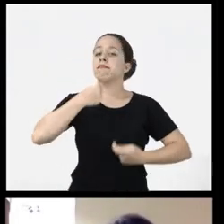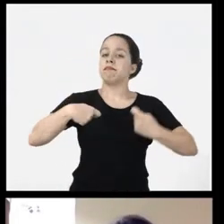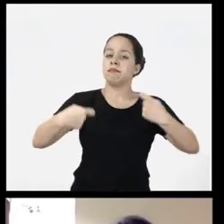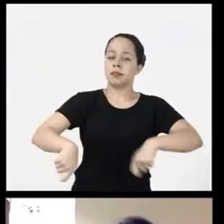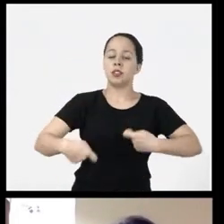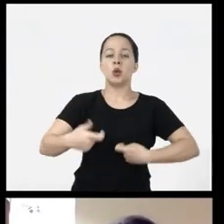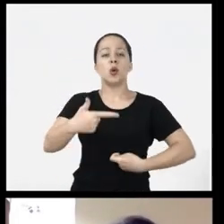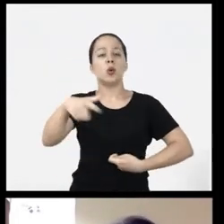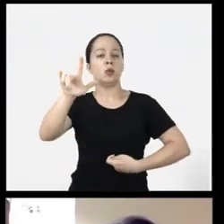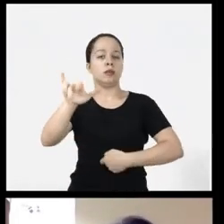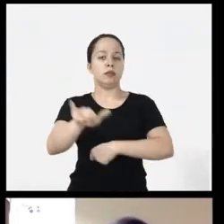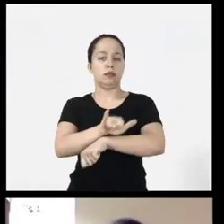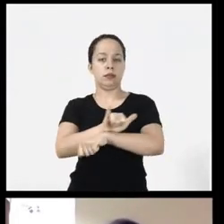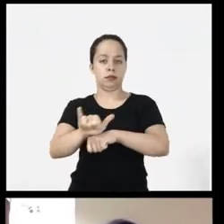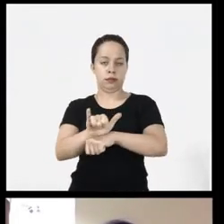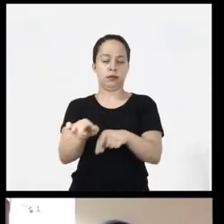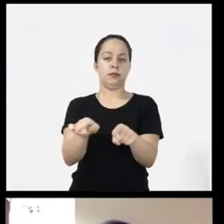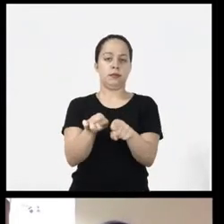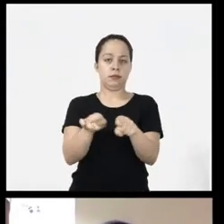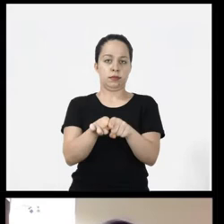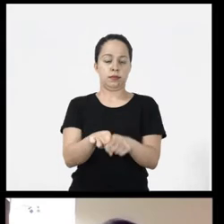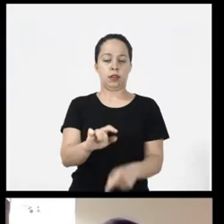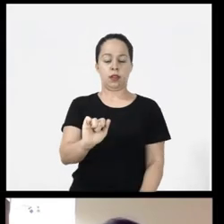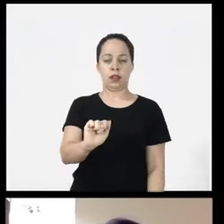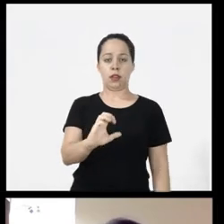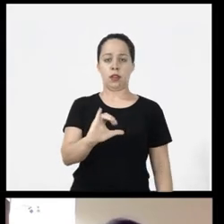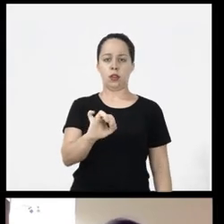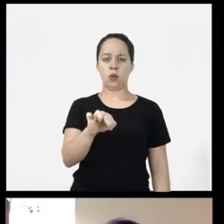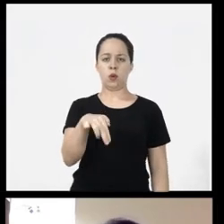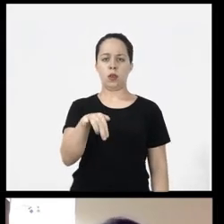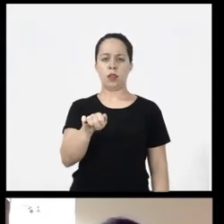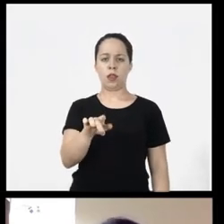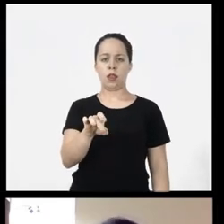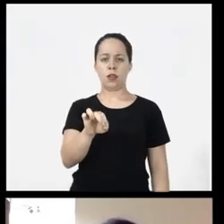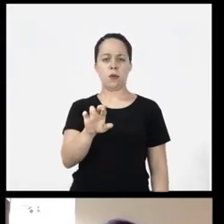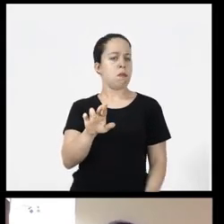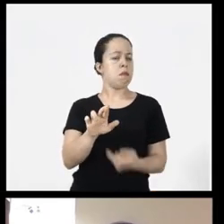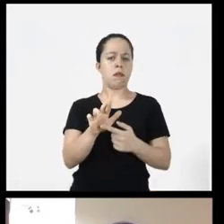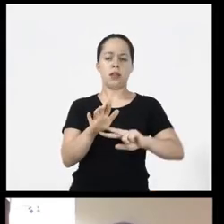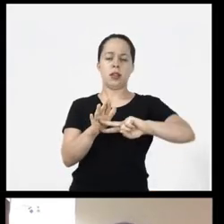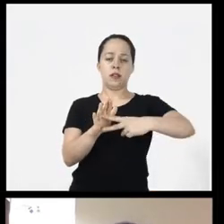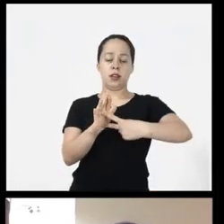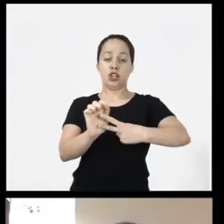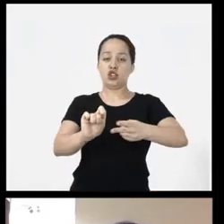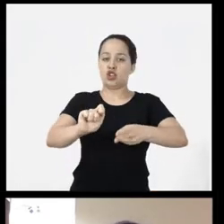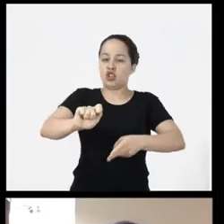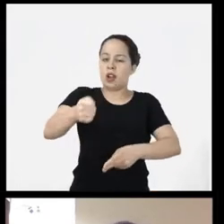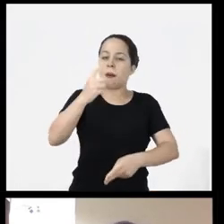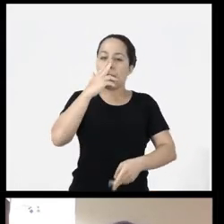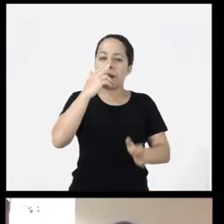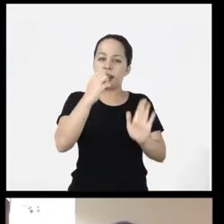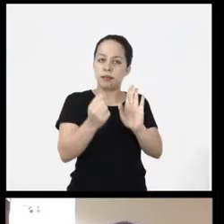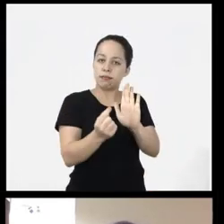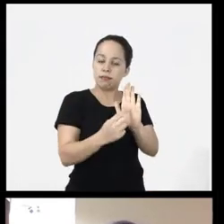another resource a trigger what is a trigger is like an on / off switch